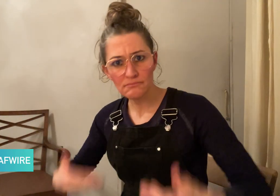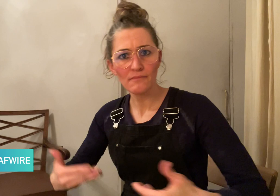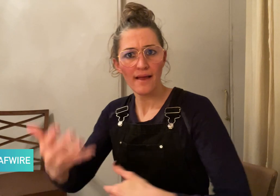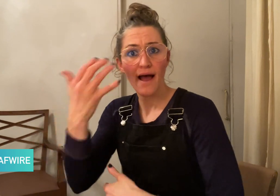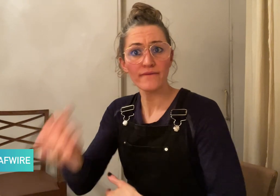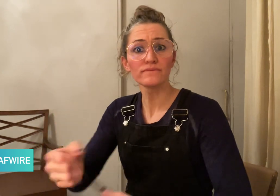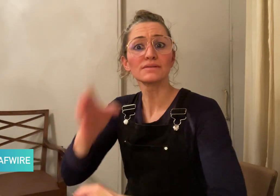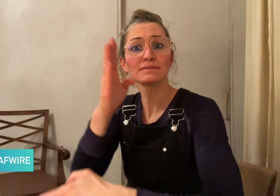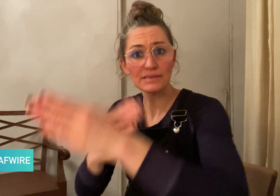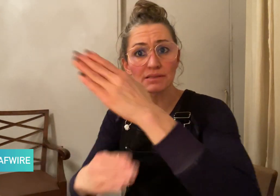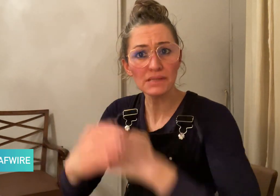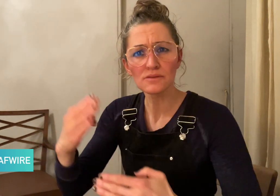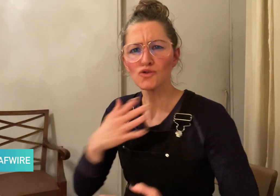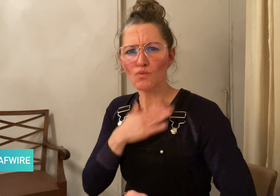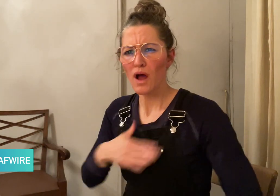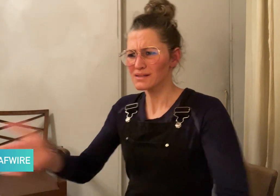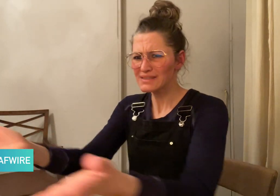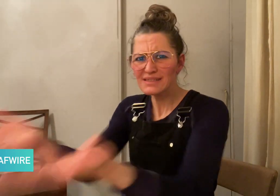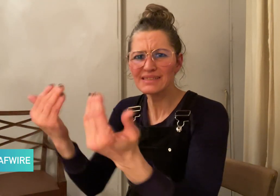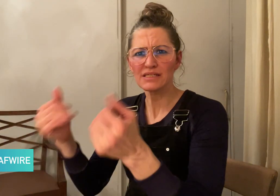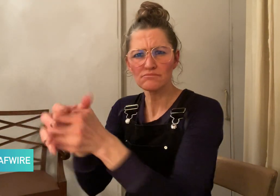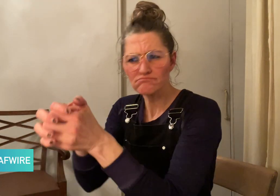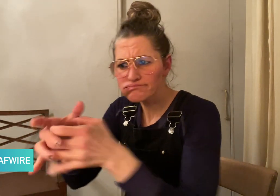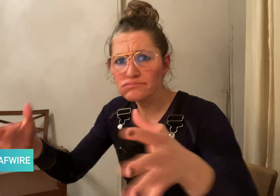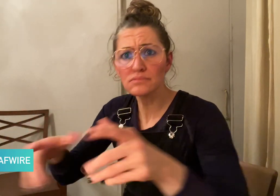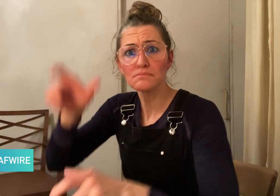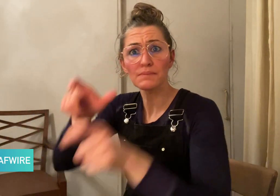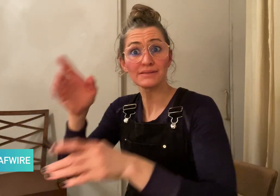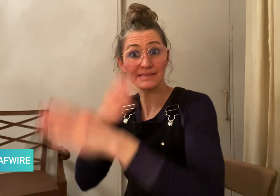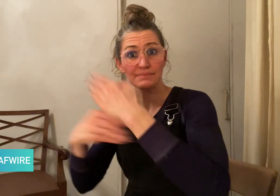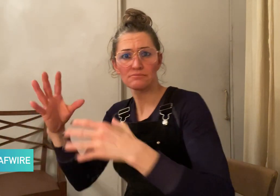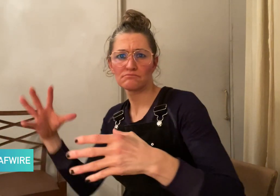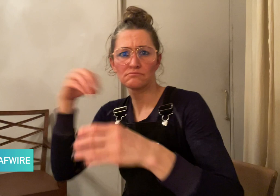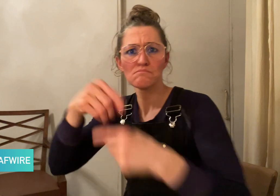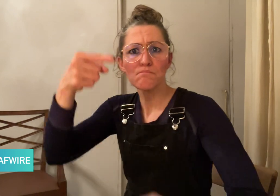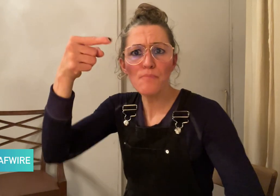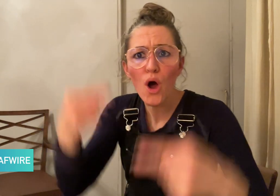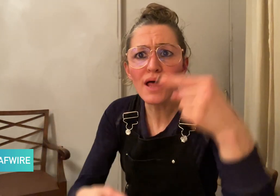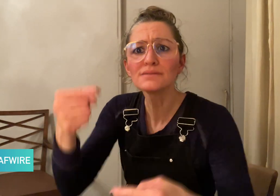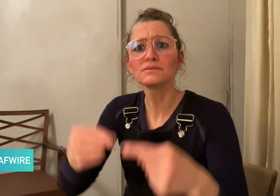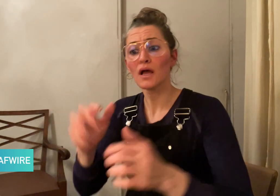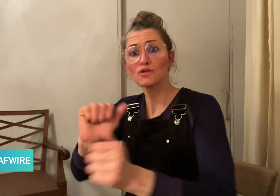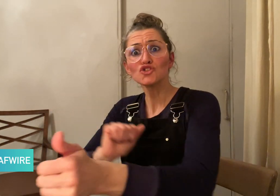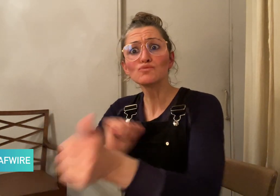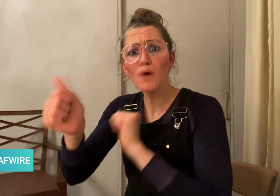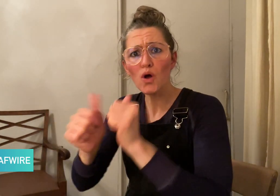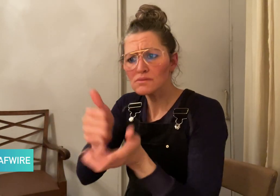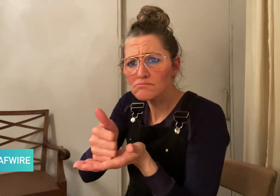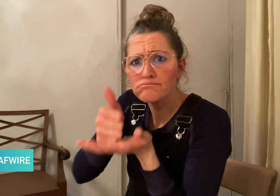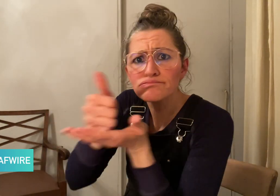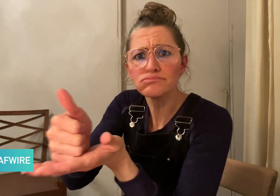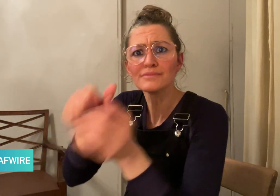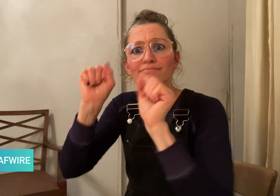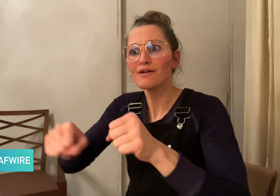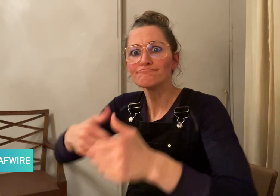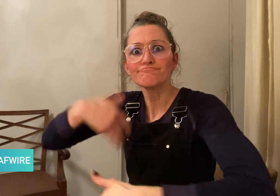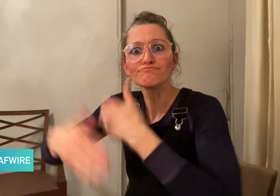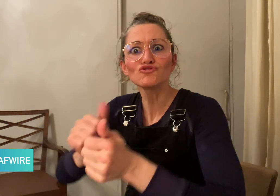with disabilities in politics, aid for sports